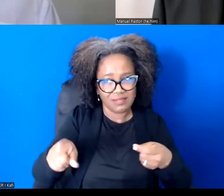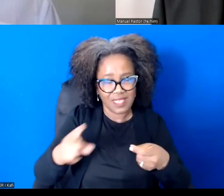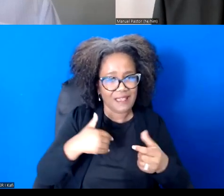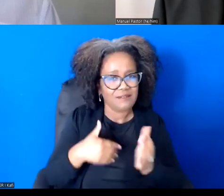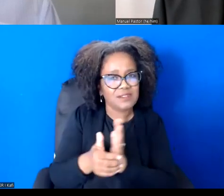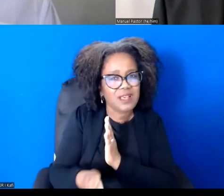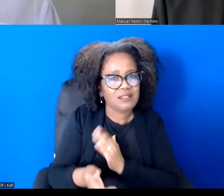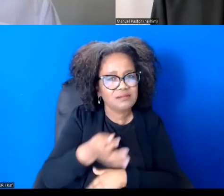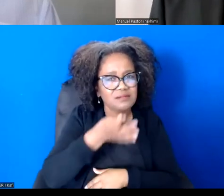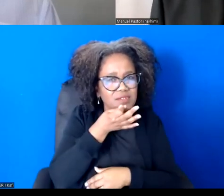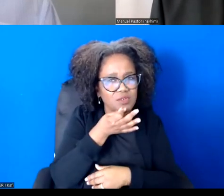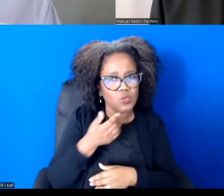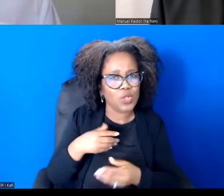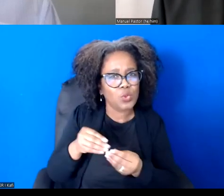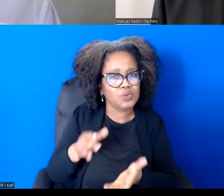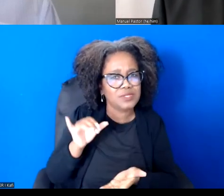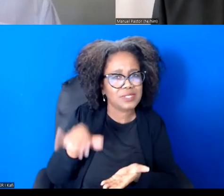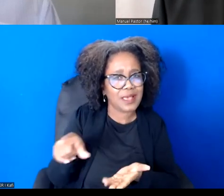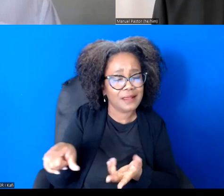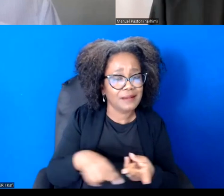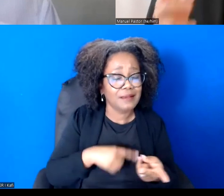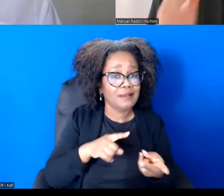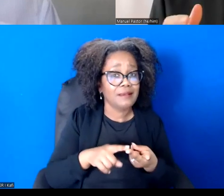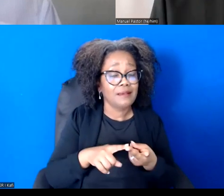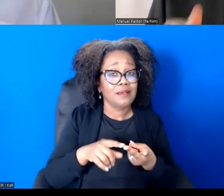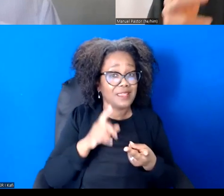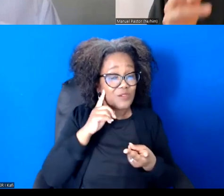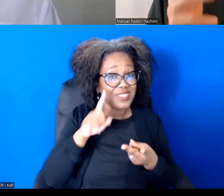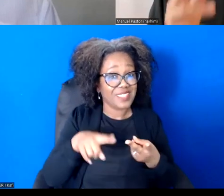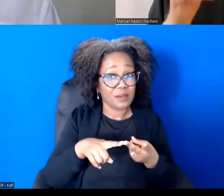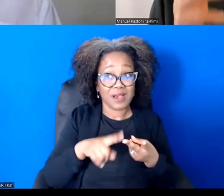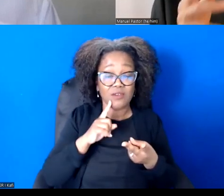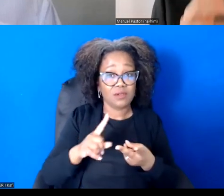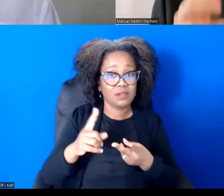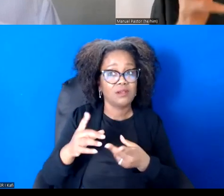of small business and we're damaging people's health, we know that when we have unequal